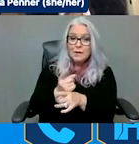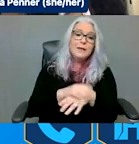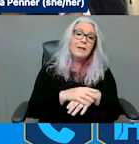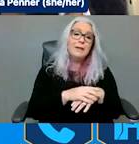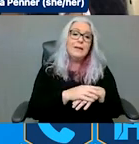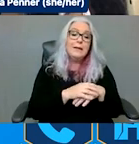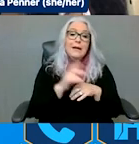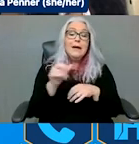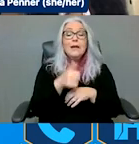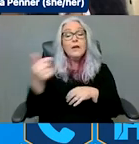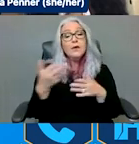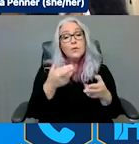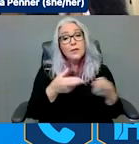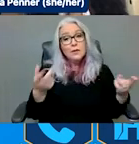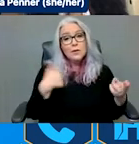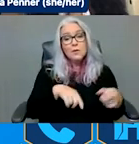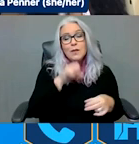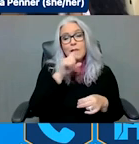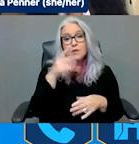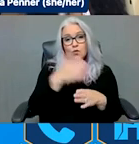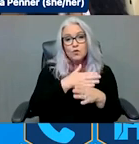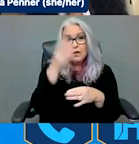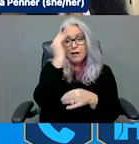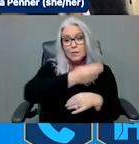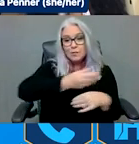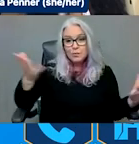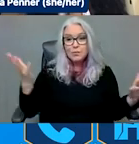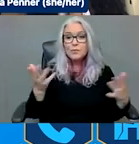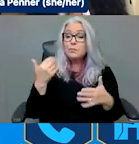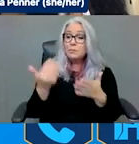especially for folks that may be newer to these conversations around people with disabilities and